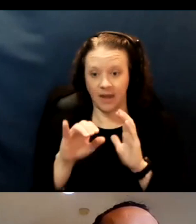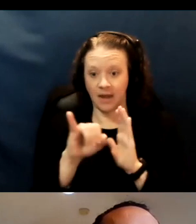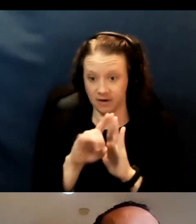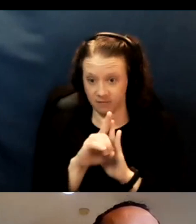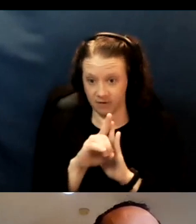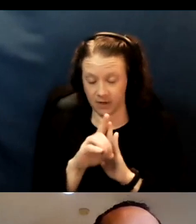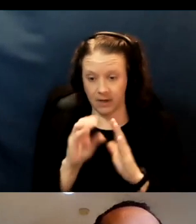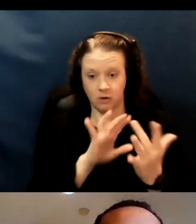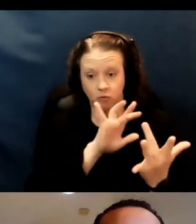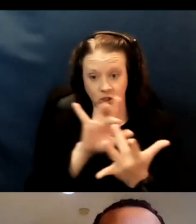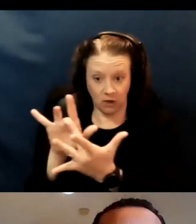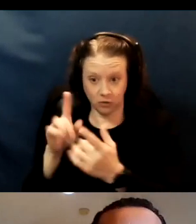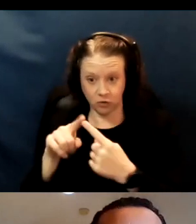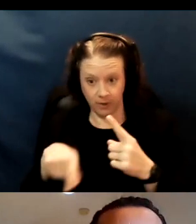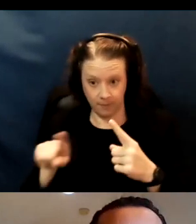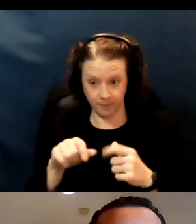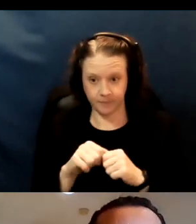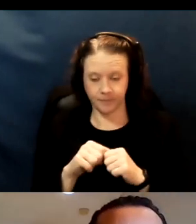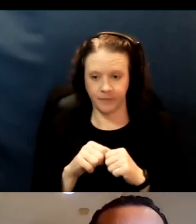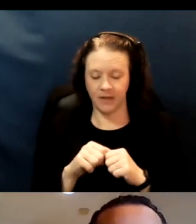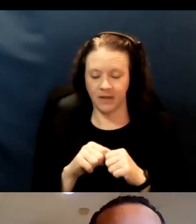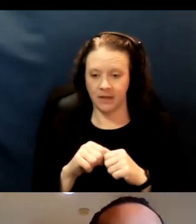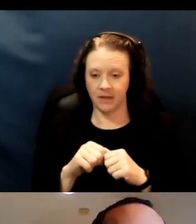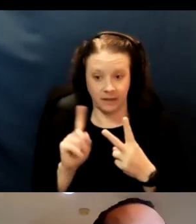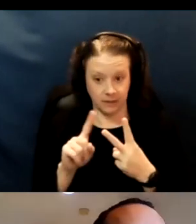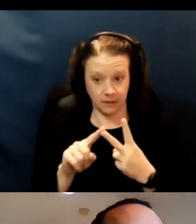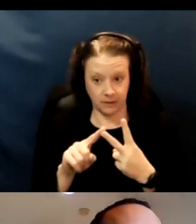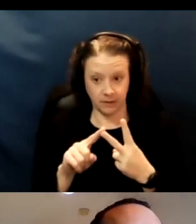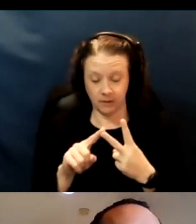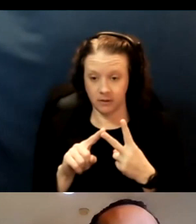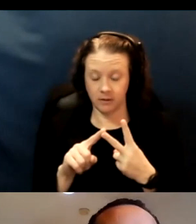The second is being able to sort of collect the requests.